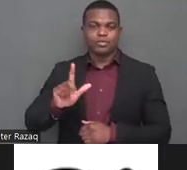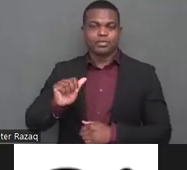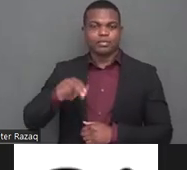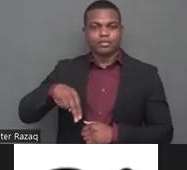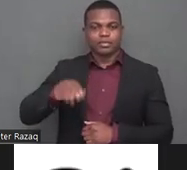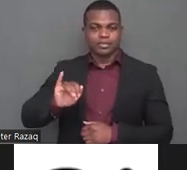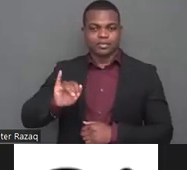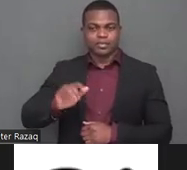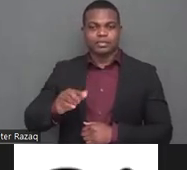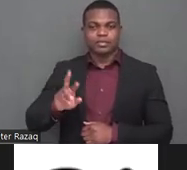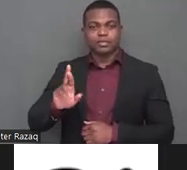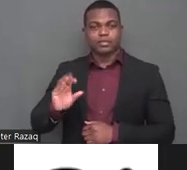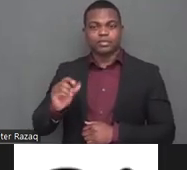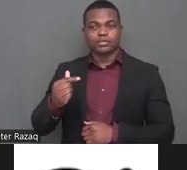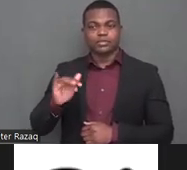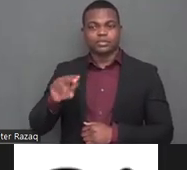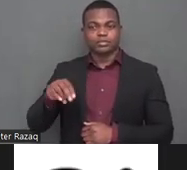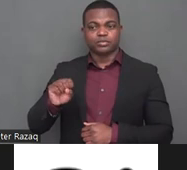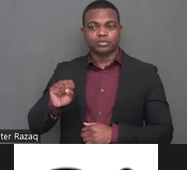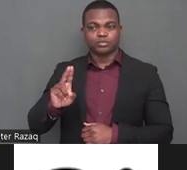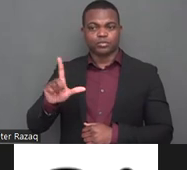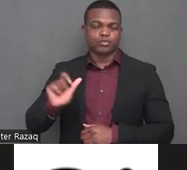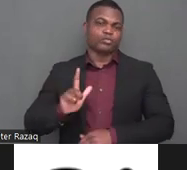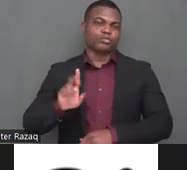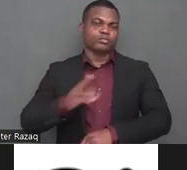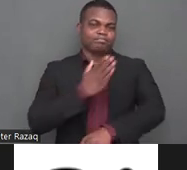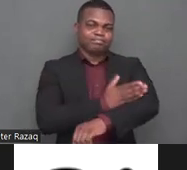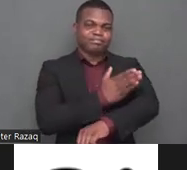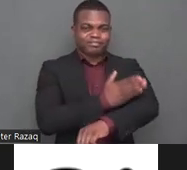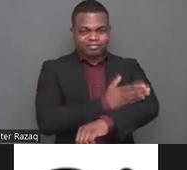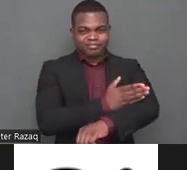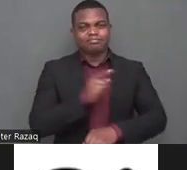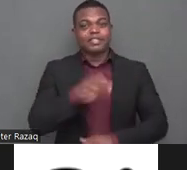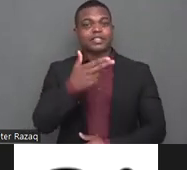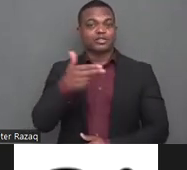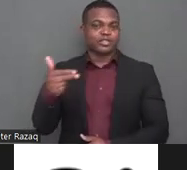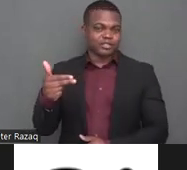hello ernie hi how are you good yeah i'm from jakarta so uh